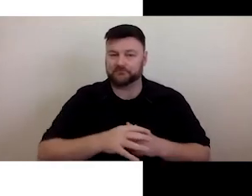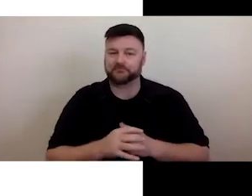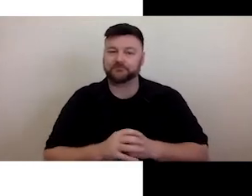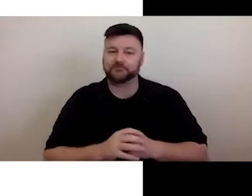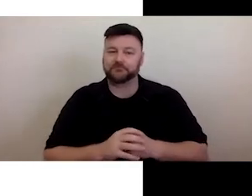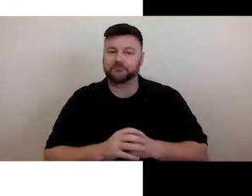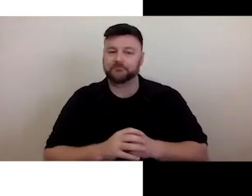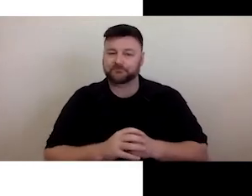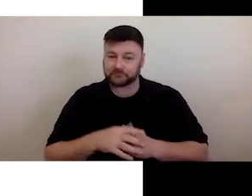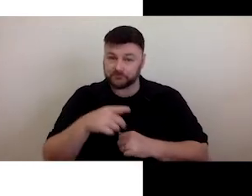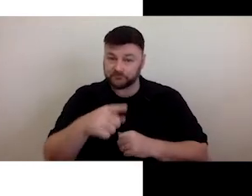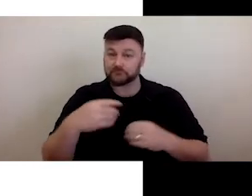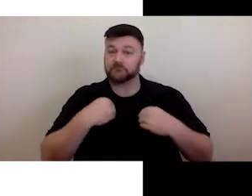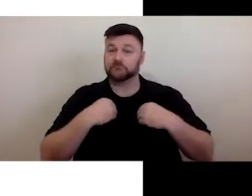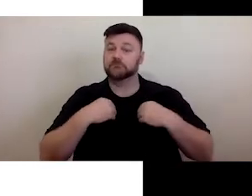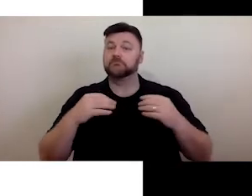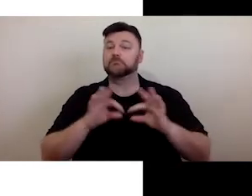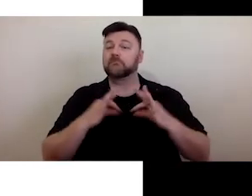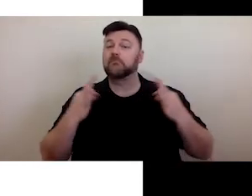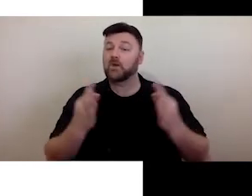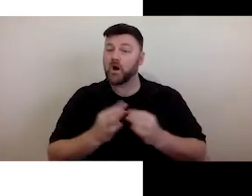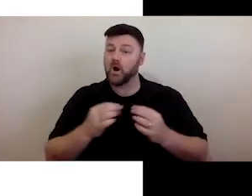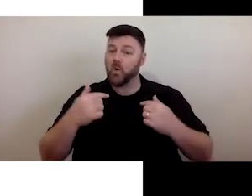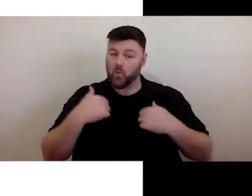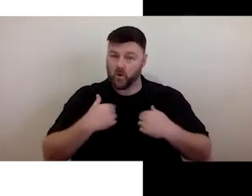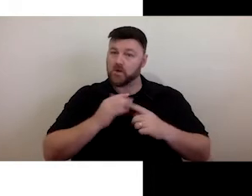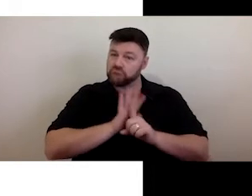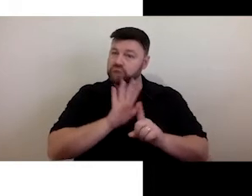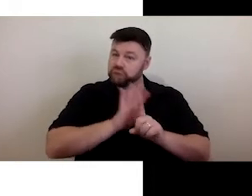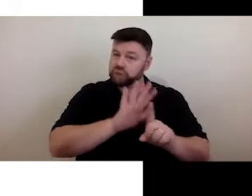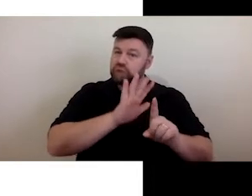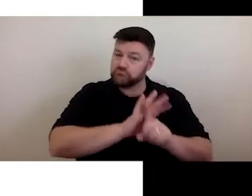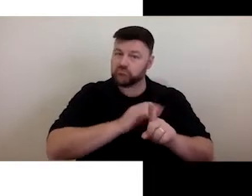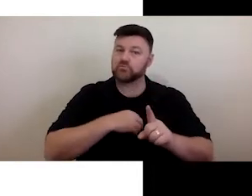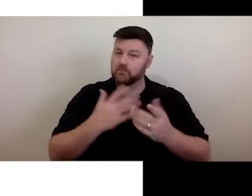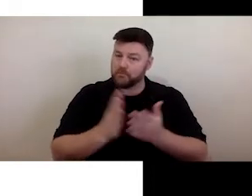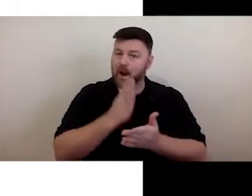Access2Arts, we are paving the way for access in the arts and